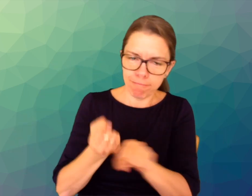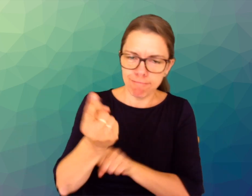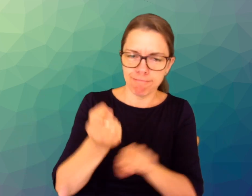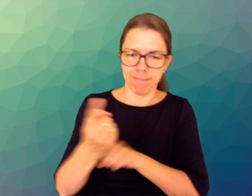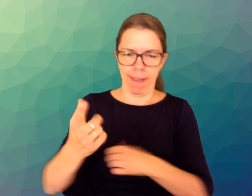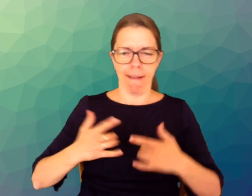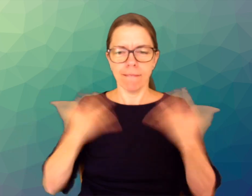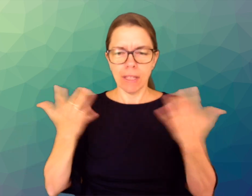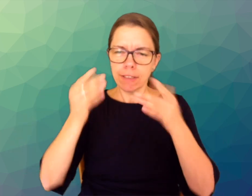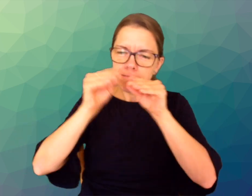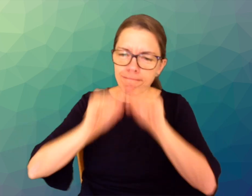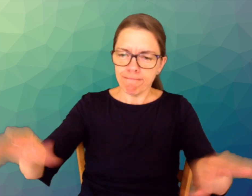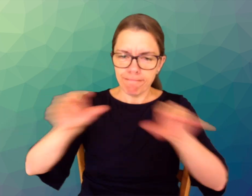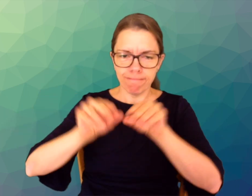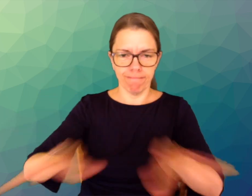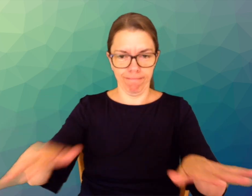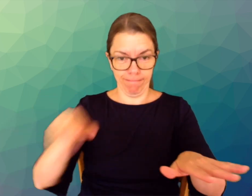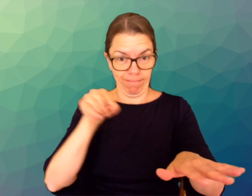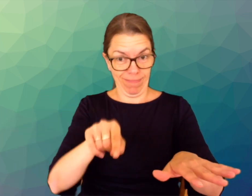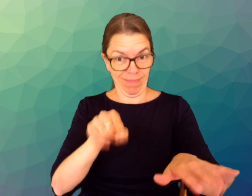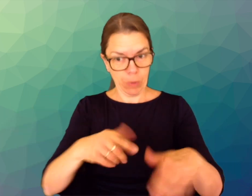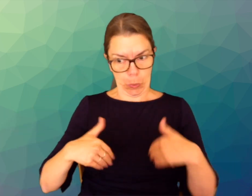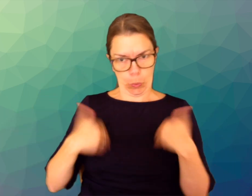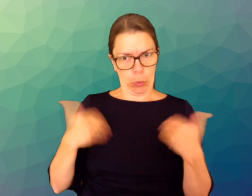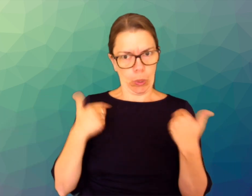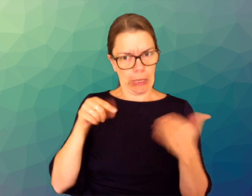The focus for this yearly event is to network and to have youth connect